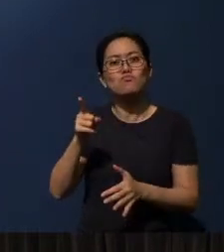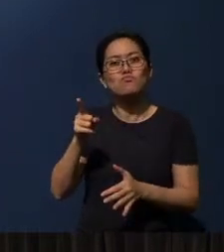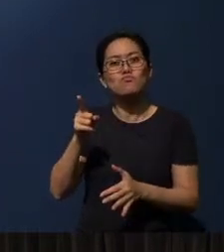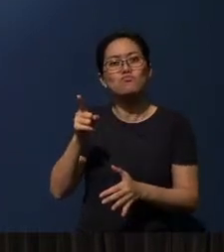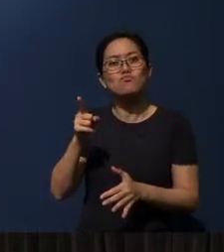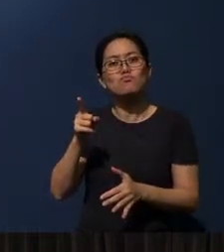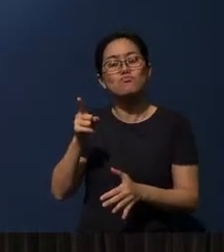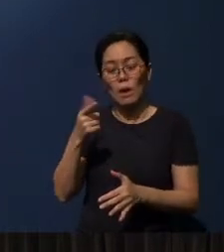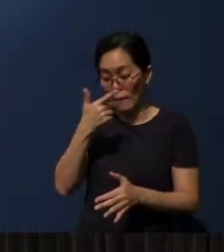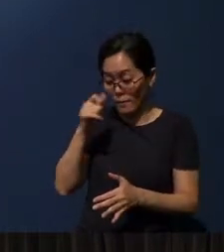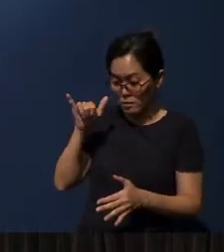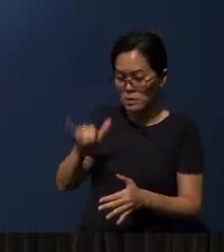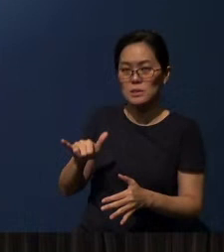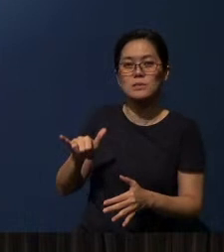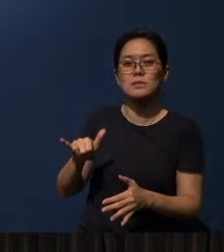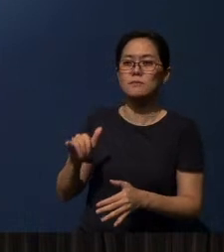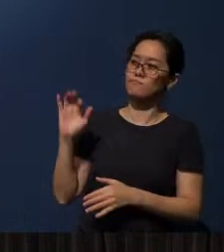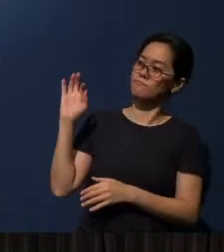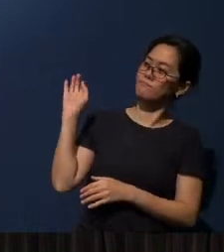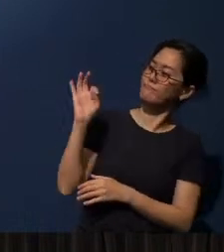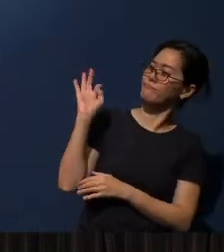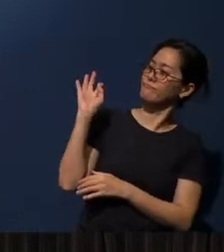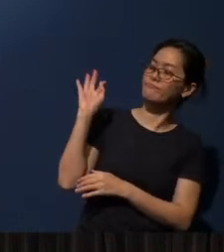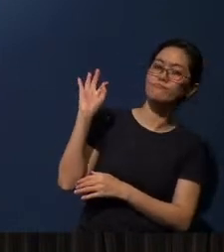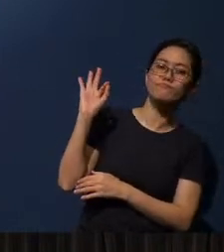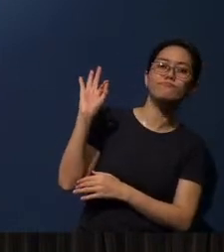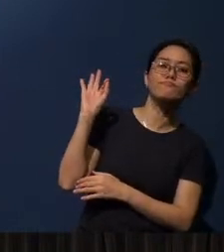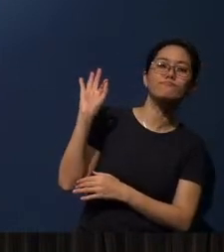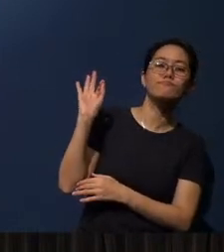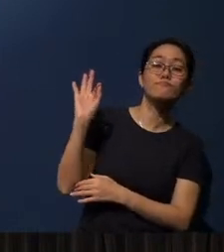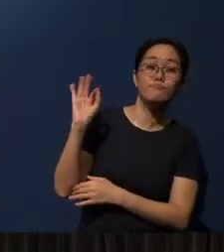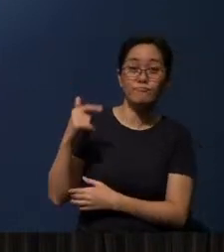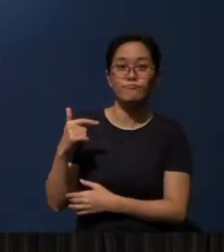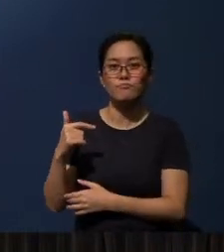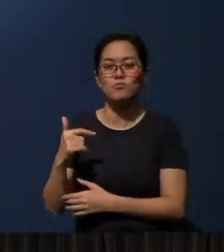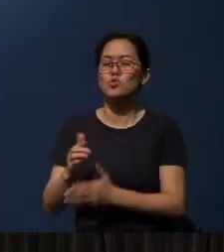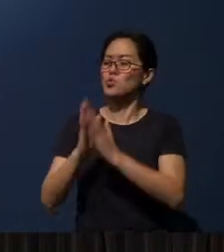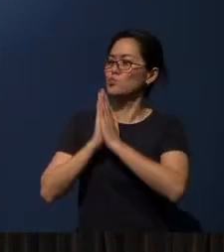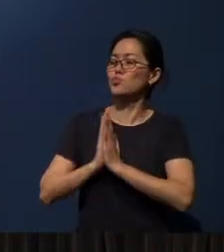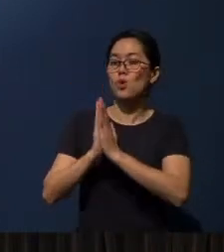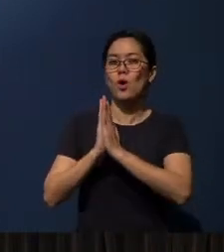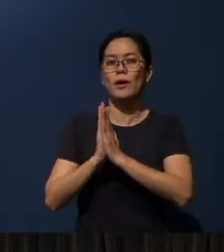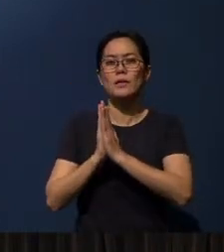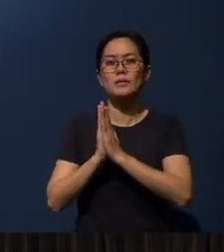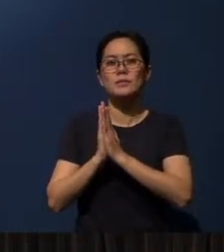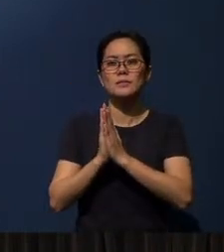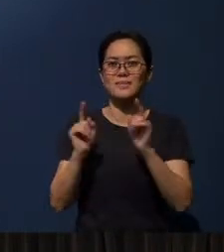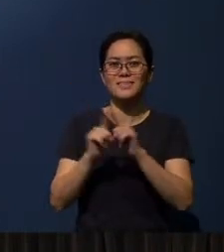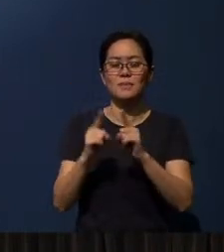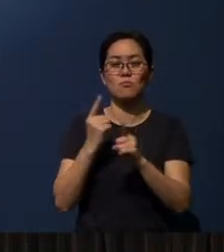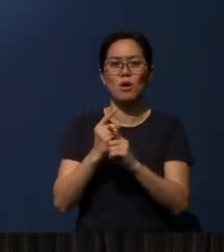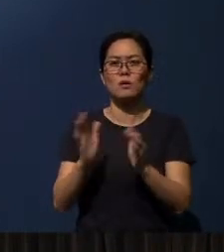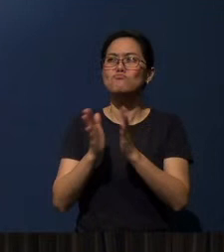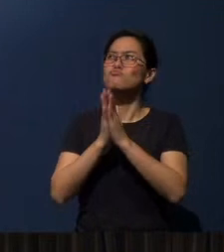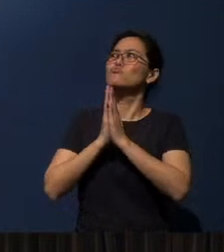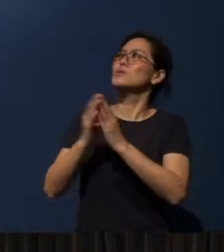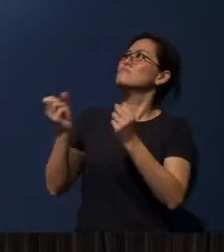because this is a speaking ministry, preaching ministry. When you pray, isn't it about praying out aloud to the Lord?